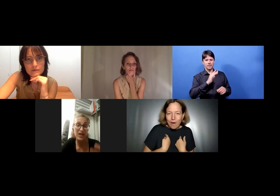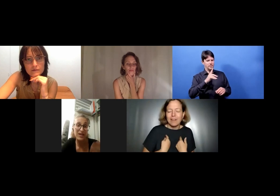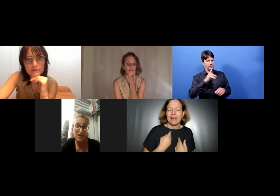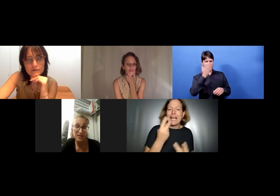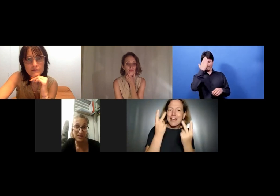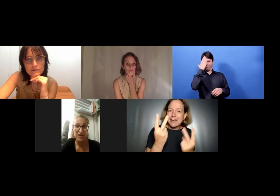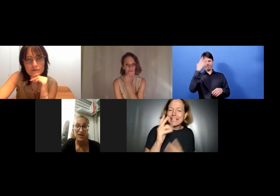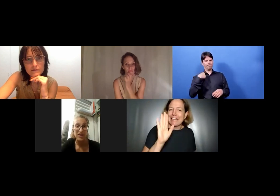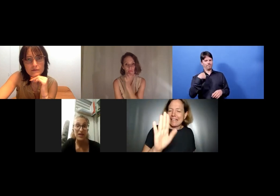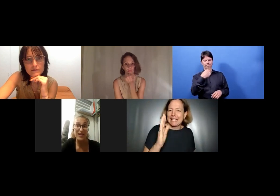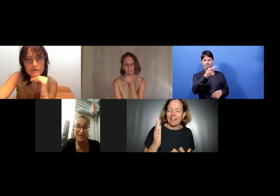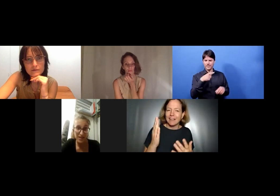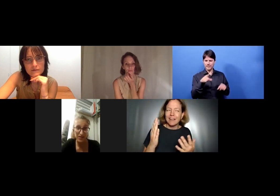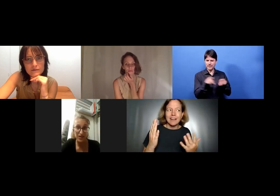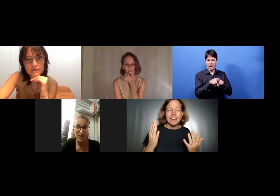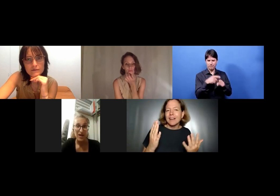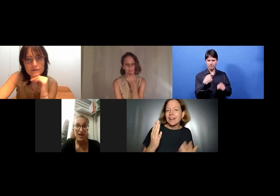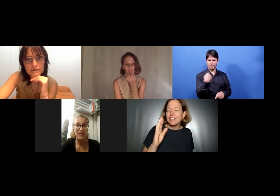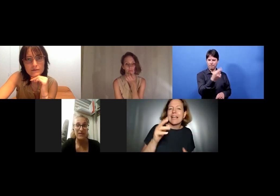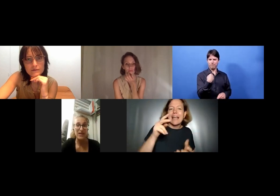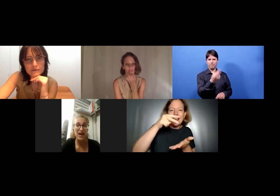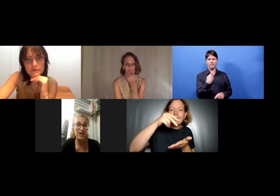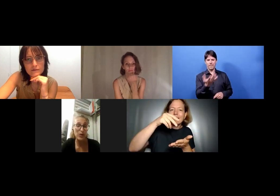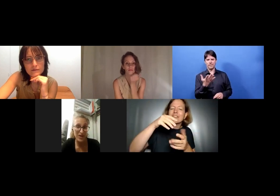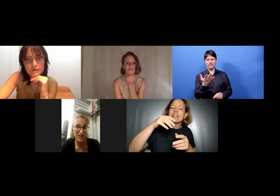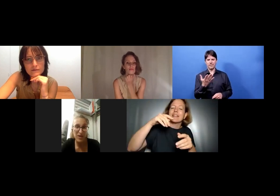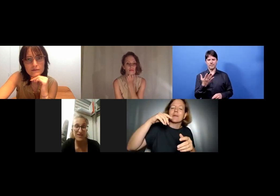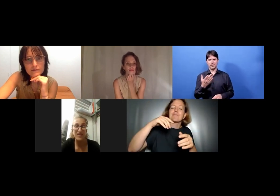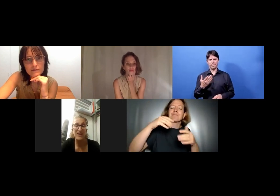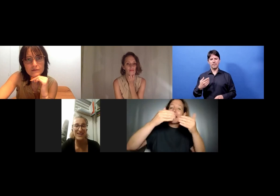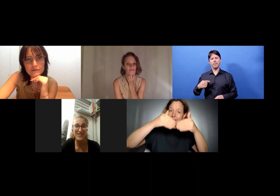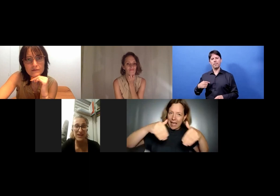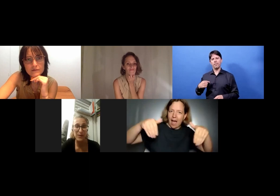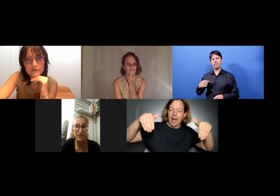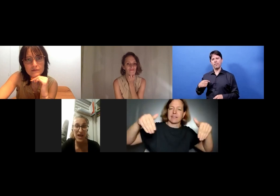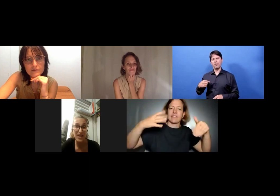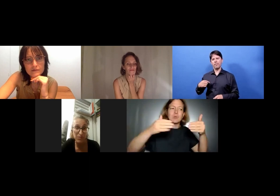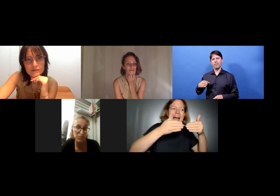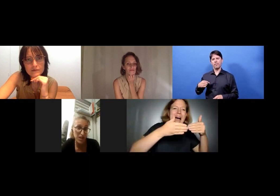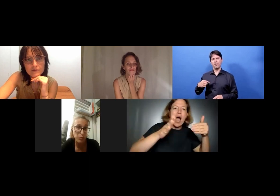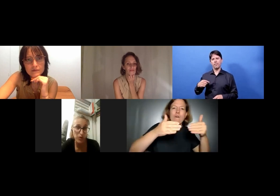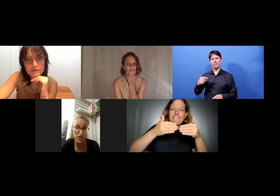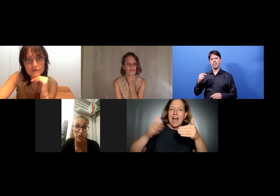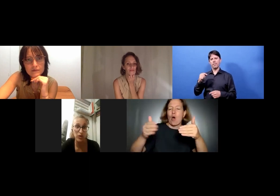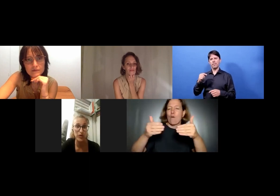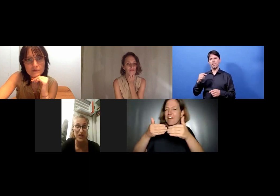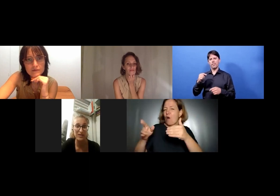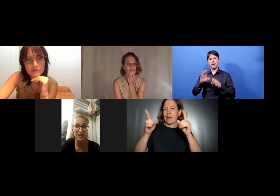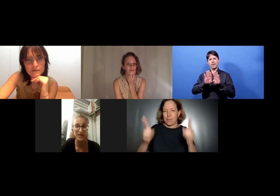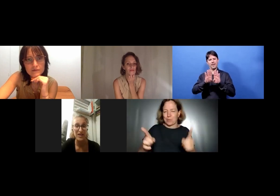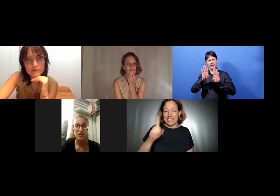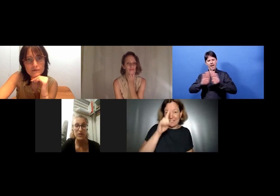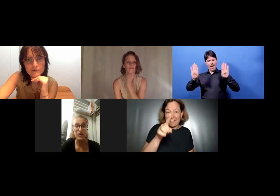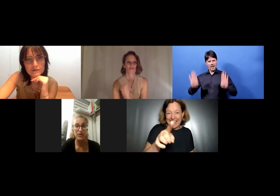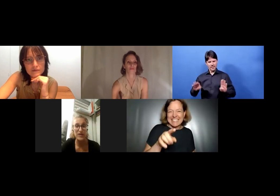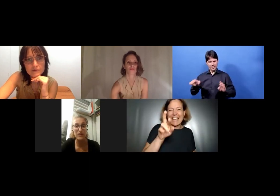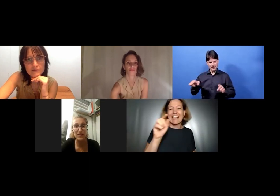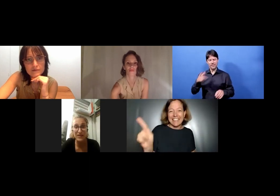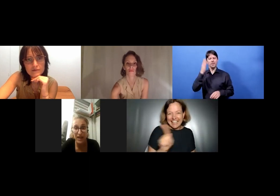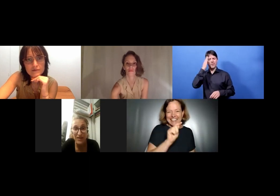And I know Rita Mazza has a big project also in Italy with Festival del Silenzio that is a great project